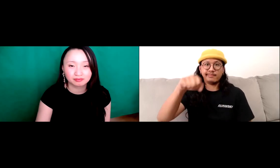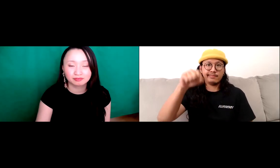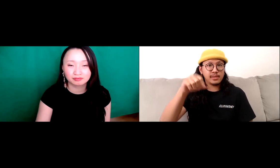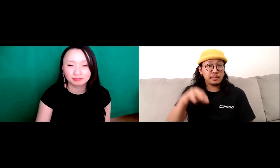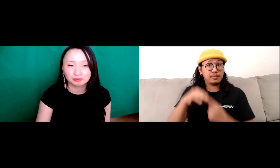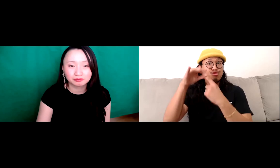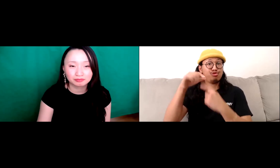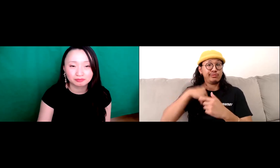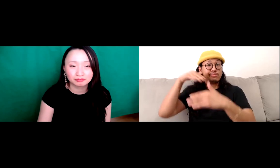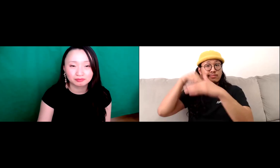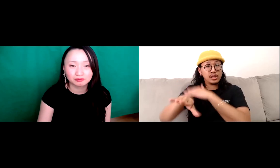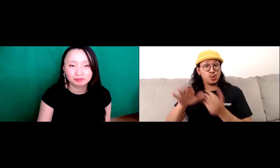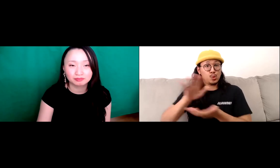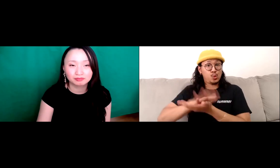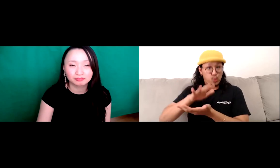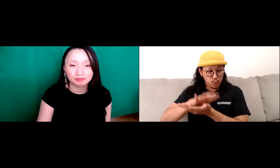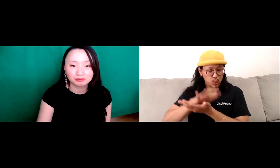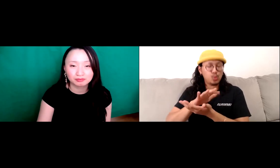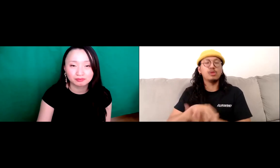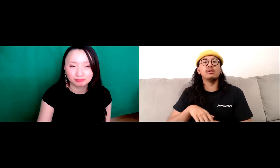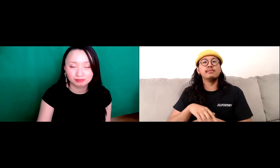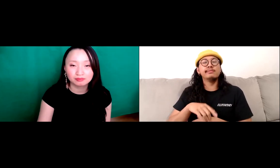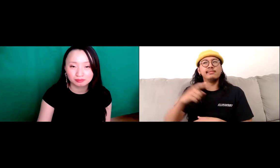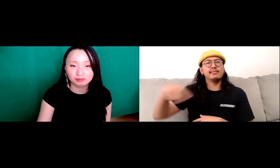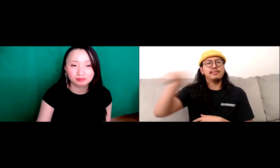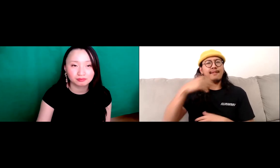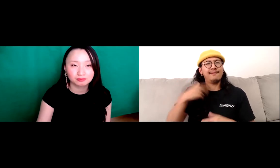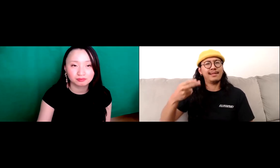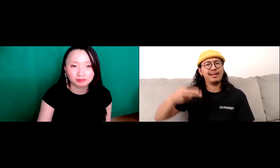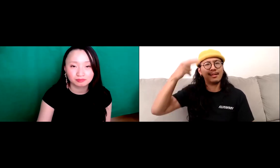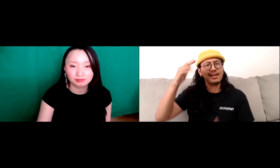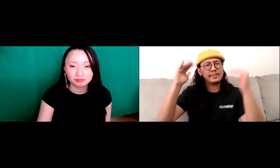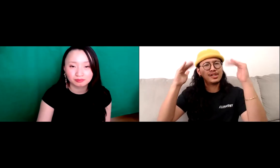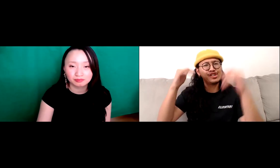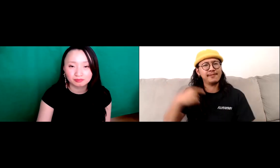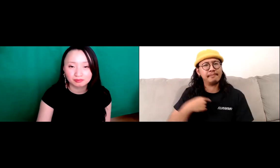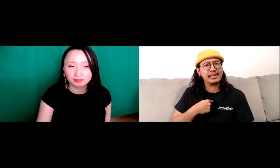Joey speaking. Yes, especially when I went into the school system.